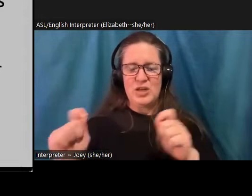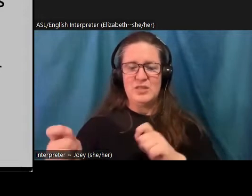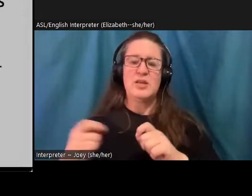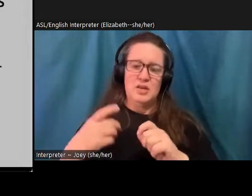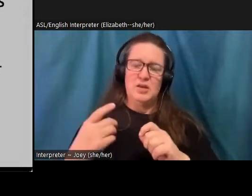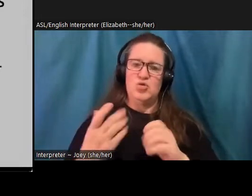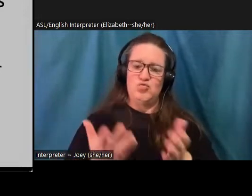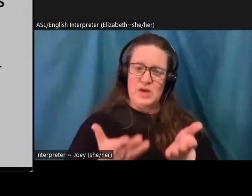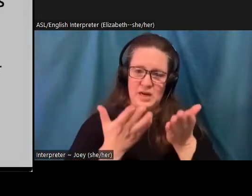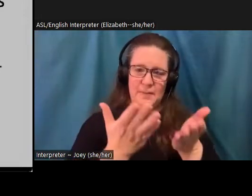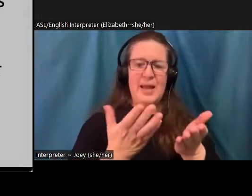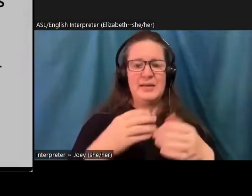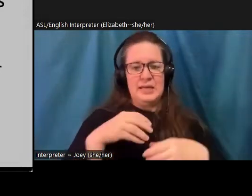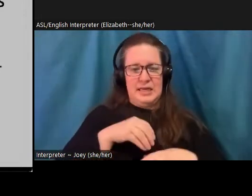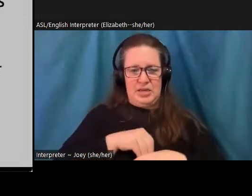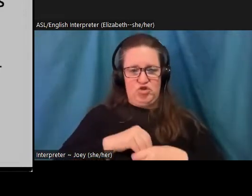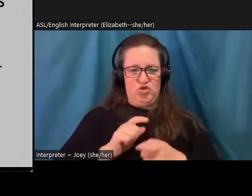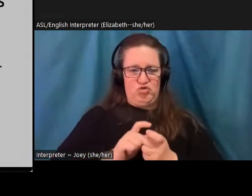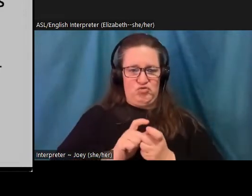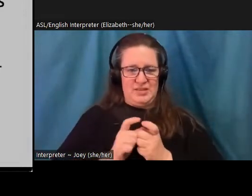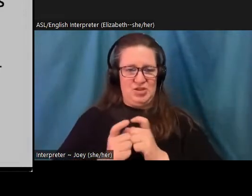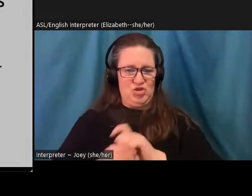create the conditions for that social and energy revolution